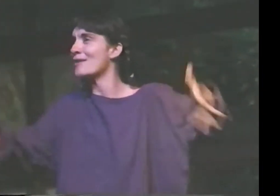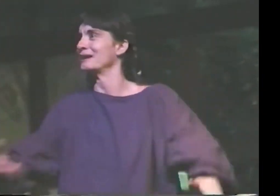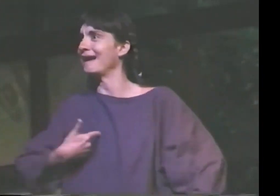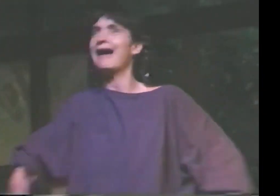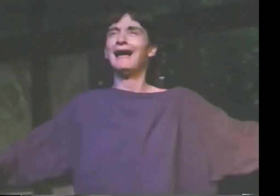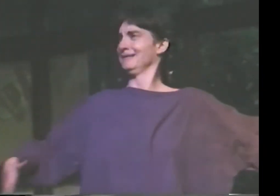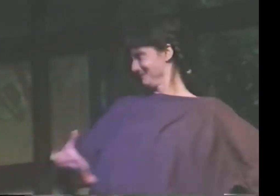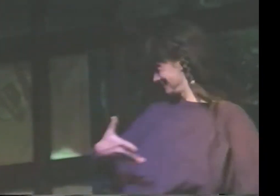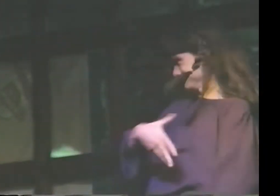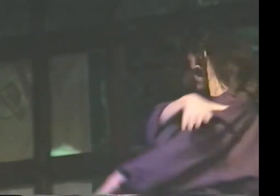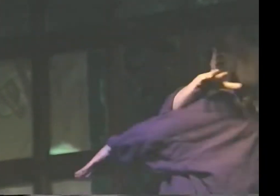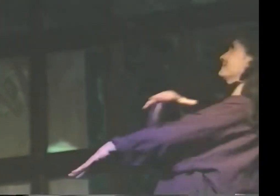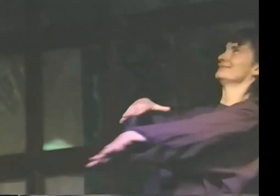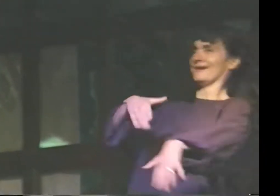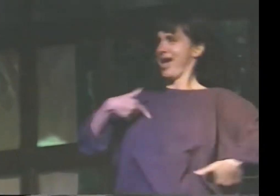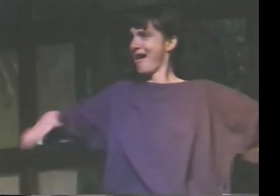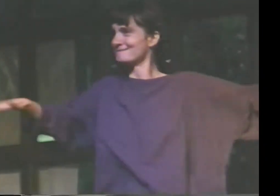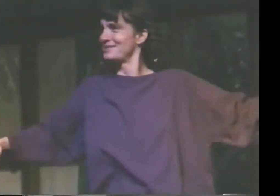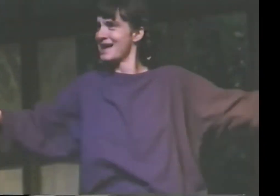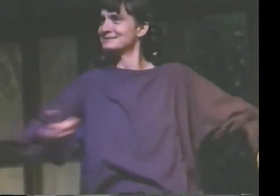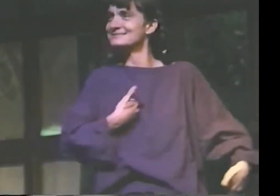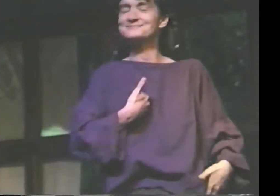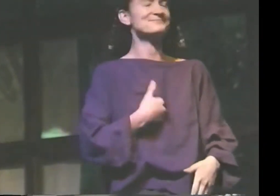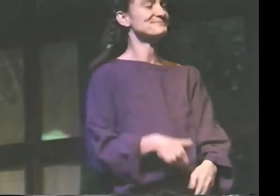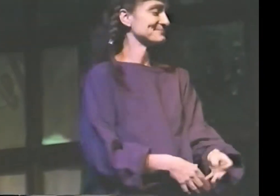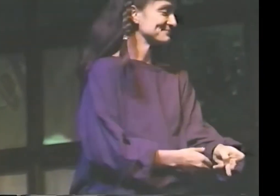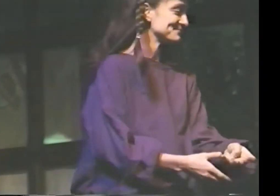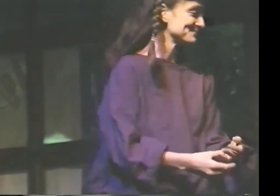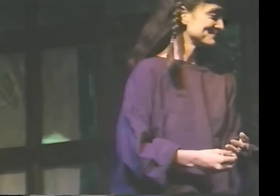WOW! GOD. I FEEL LIKE I WAS FLYING. GOT OFF THE GROUND OR SOMETHING HERE.